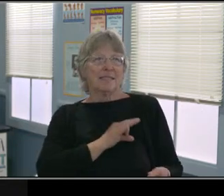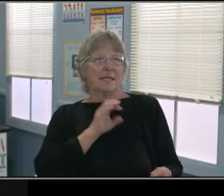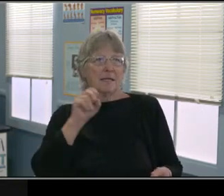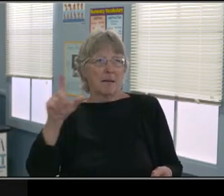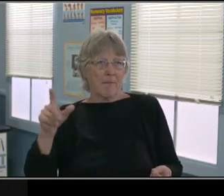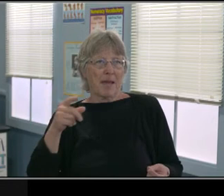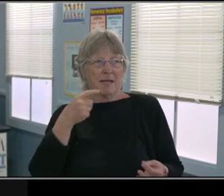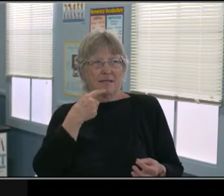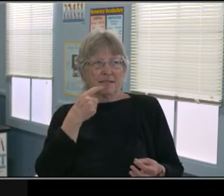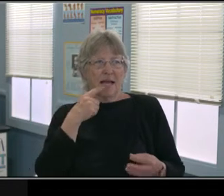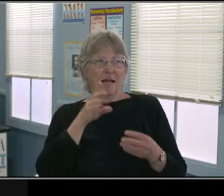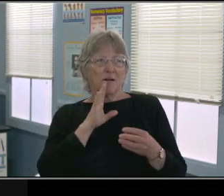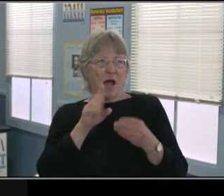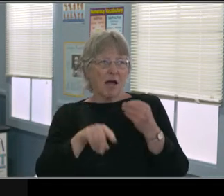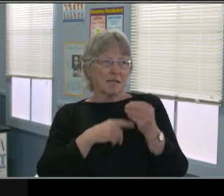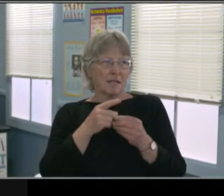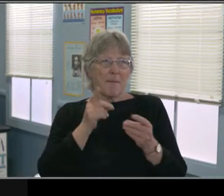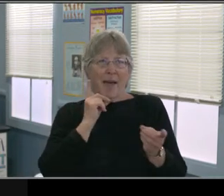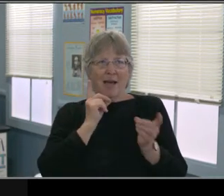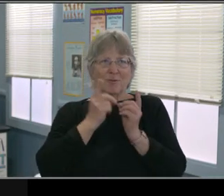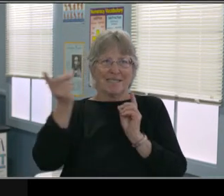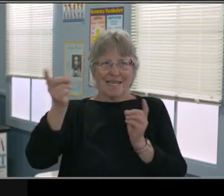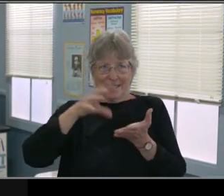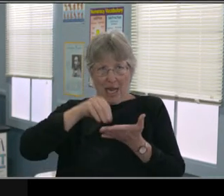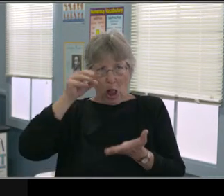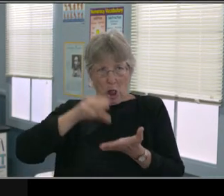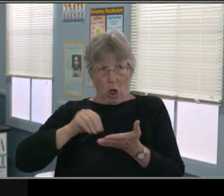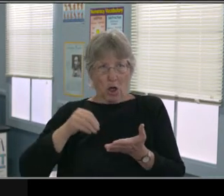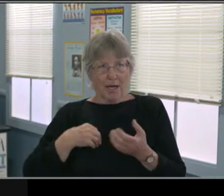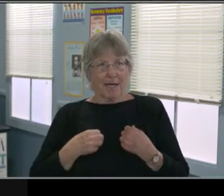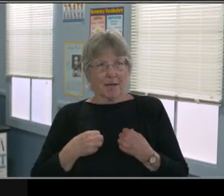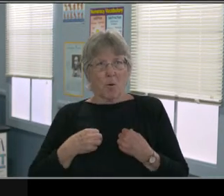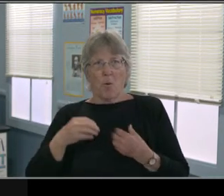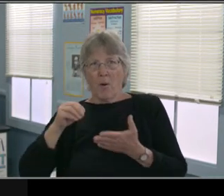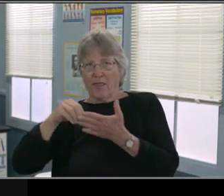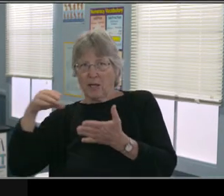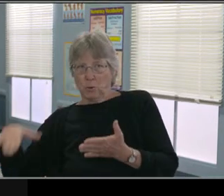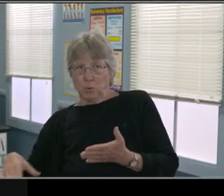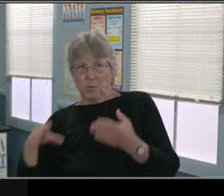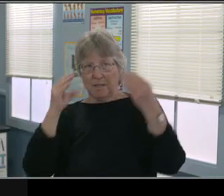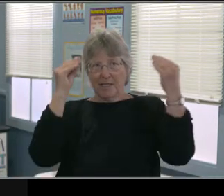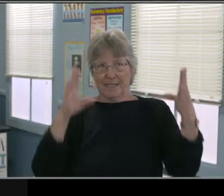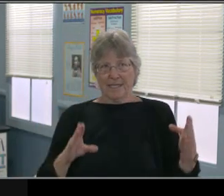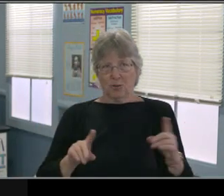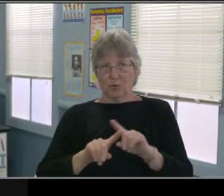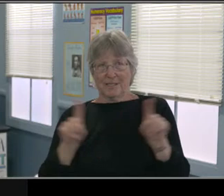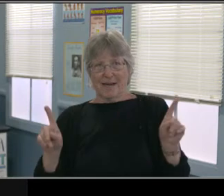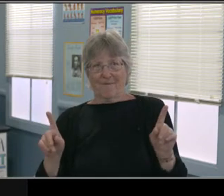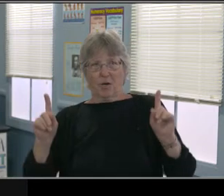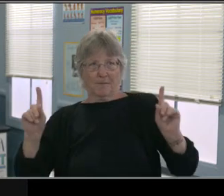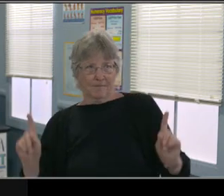It looks at transition services and extended school year which we know is summer school.